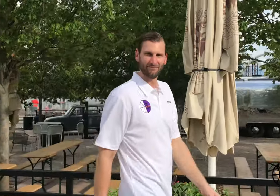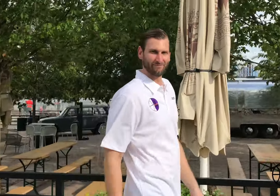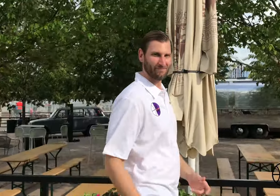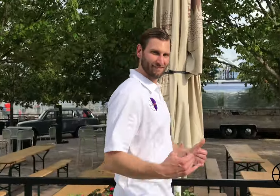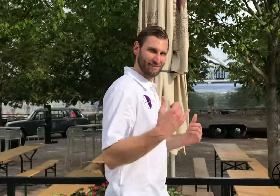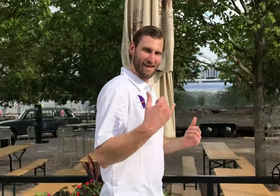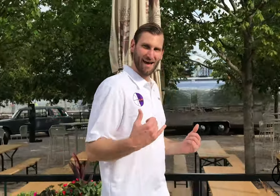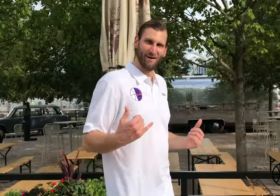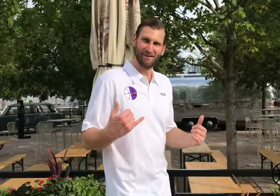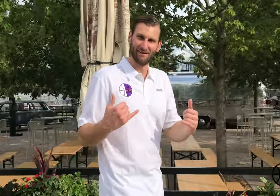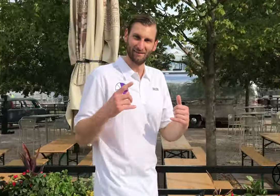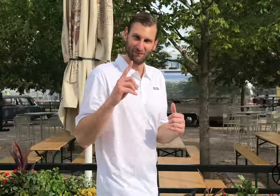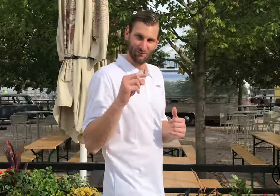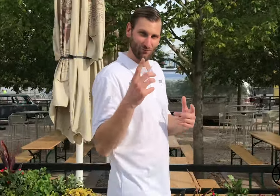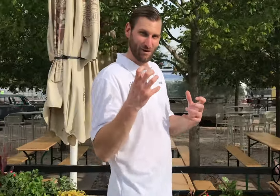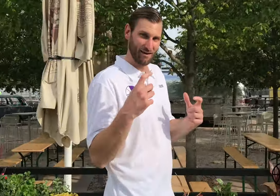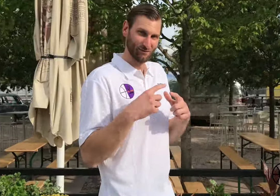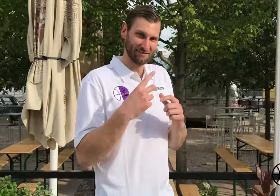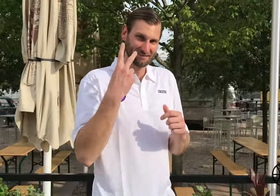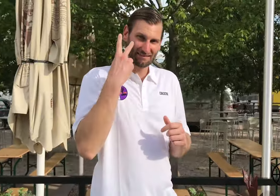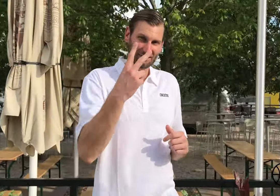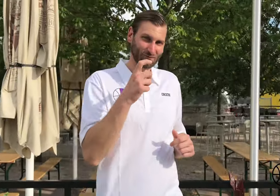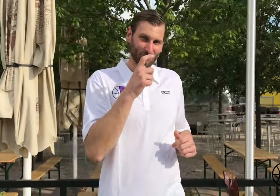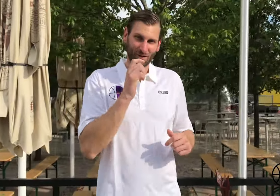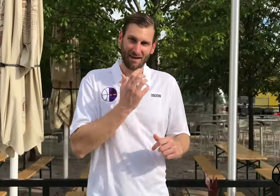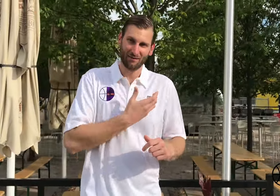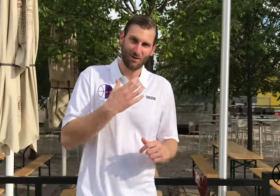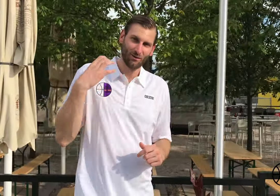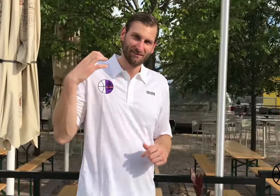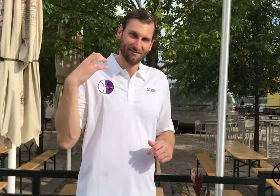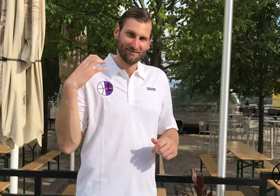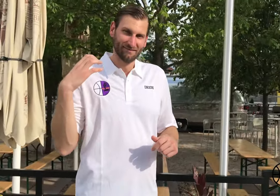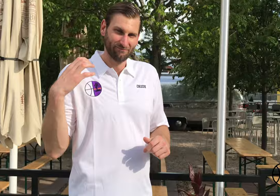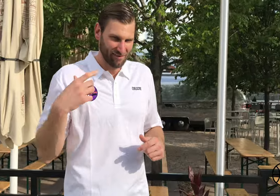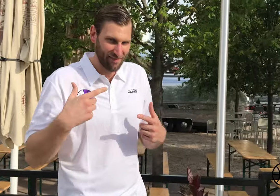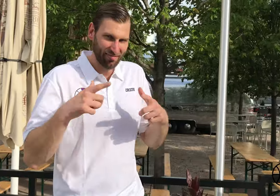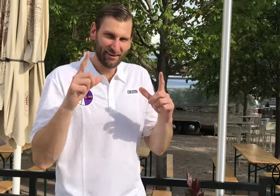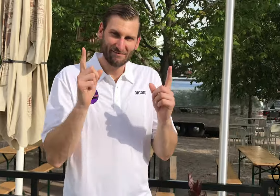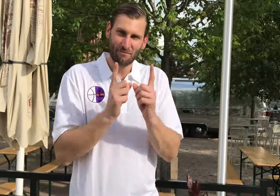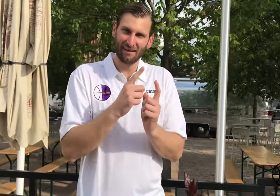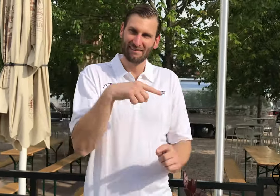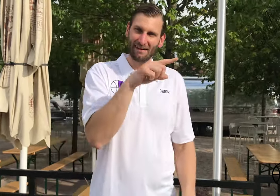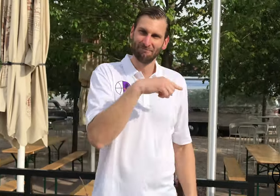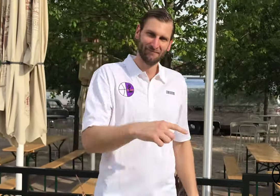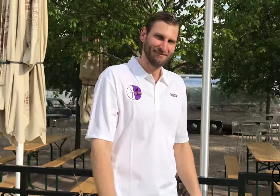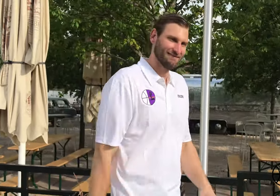Orion: Now, do you want to see who our coaches are? Lets meet them...